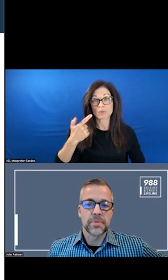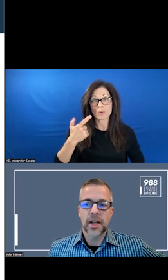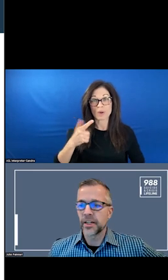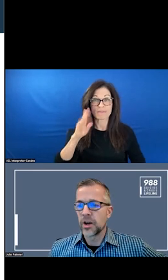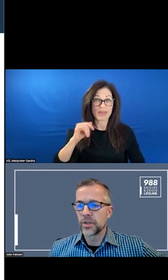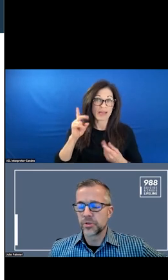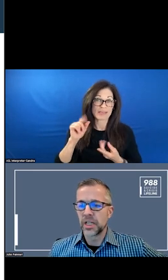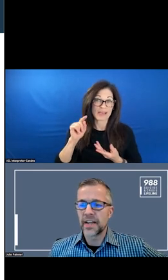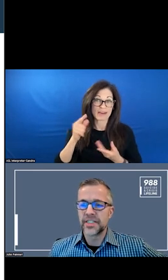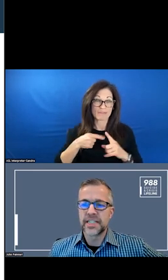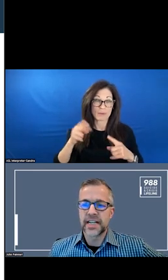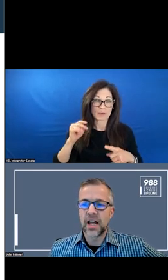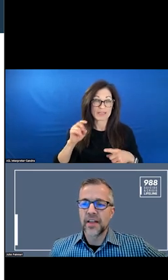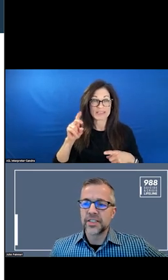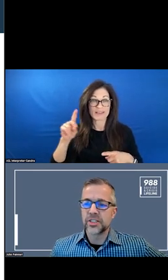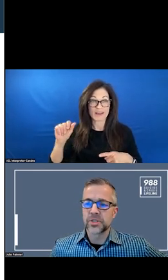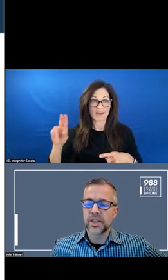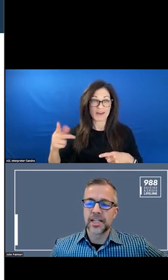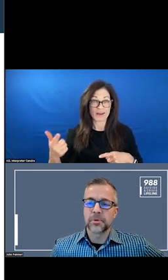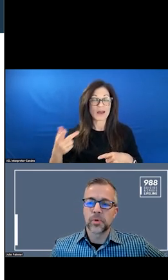SO I AM NOT GOING TO GO INTO A LOT OF DETAIL ON THESE TWO SLIDES.